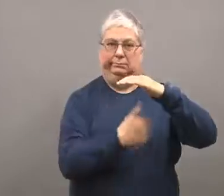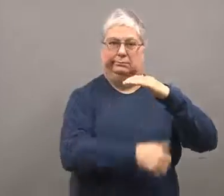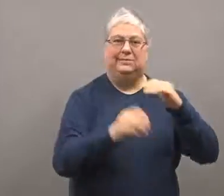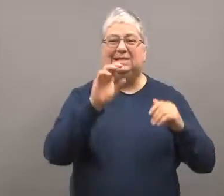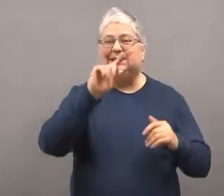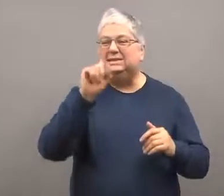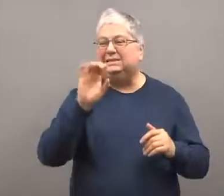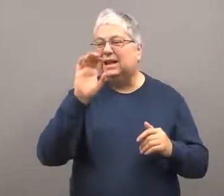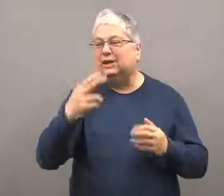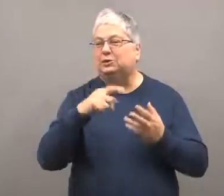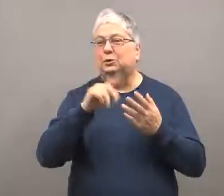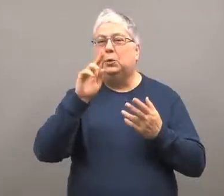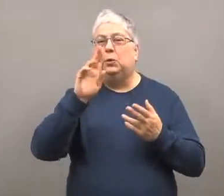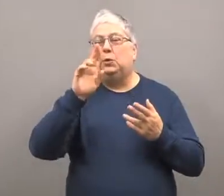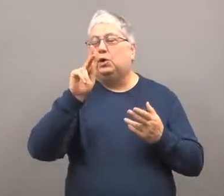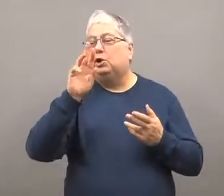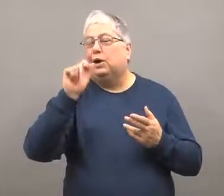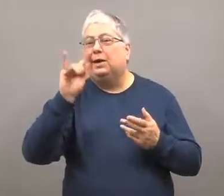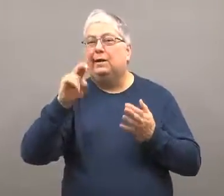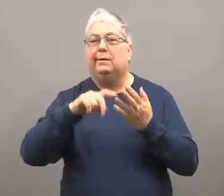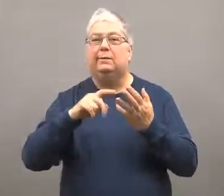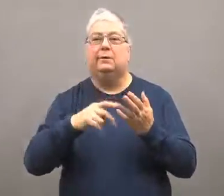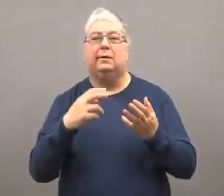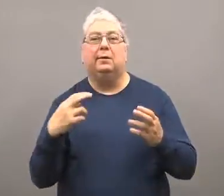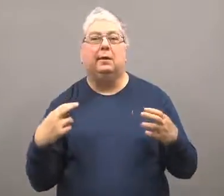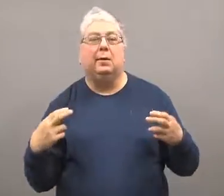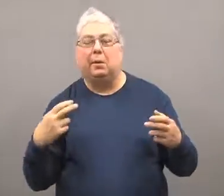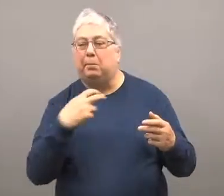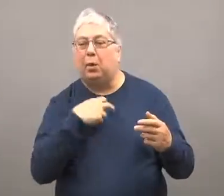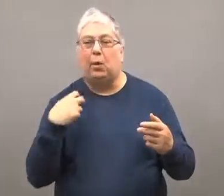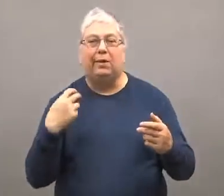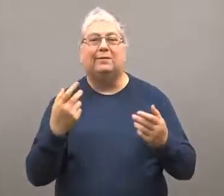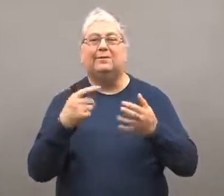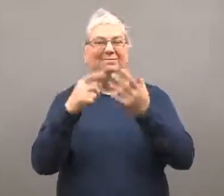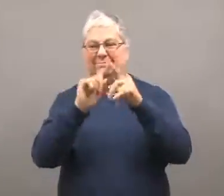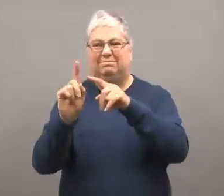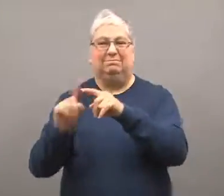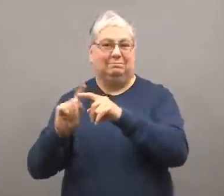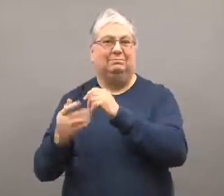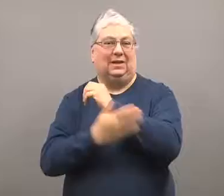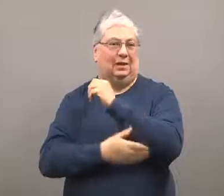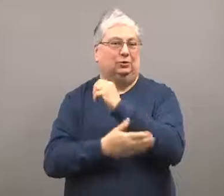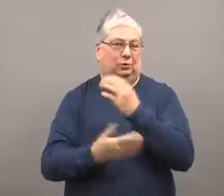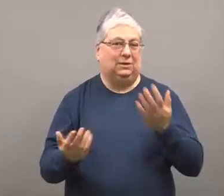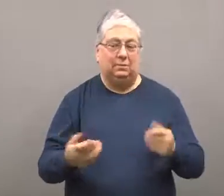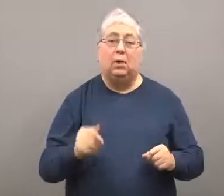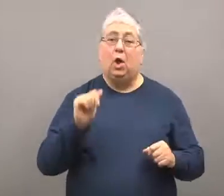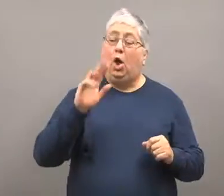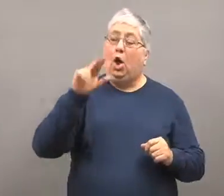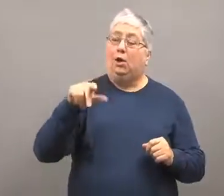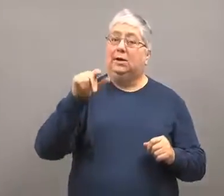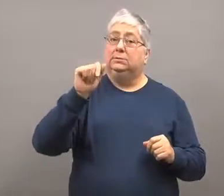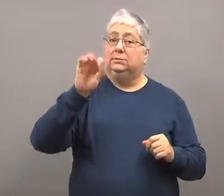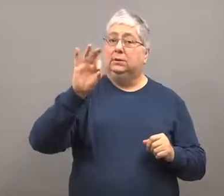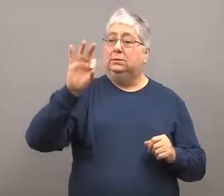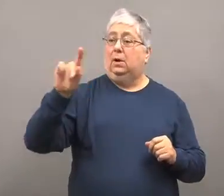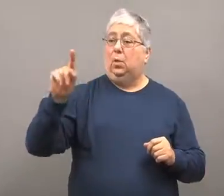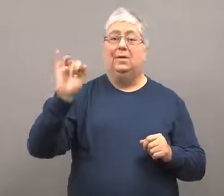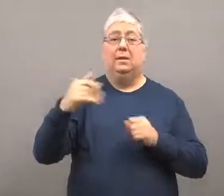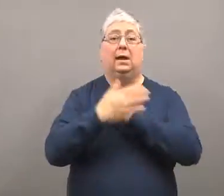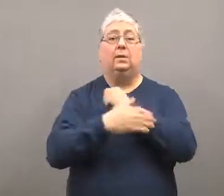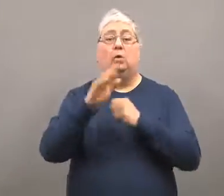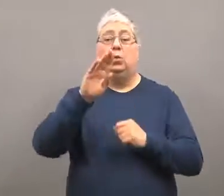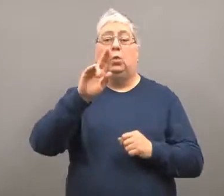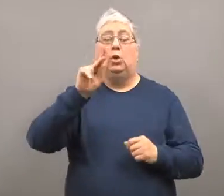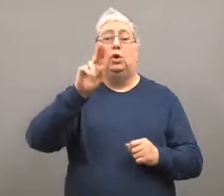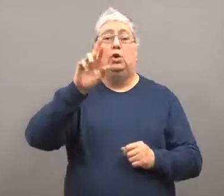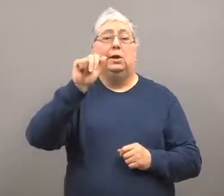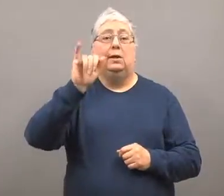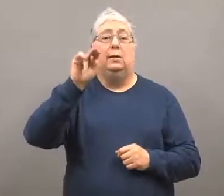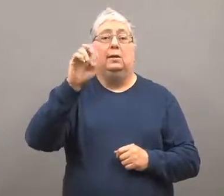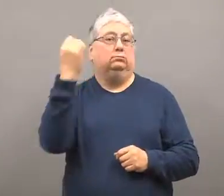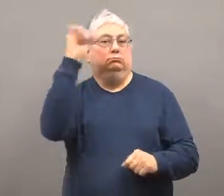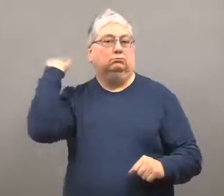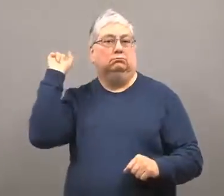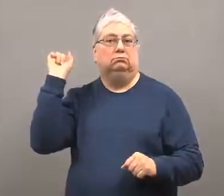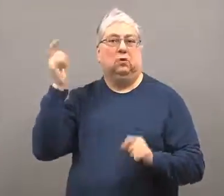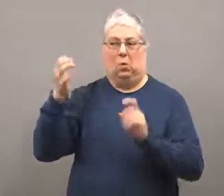such as Czechoslovakia, Ukraine, Poland and others.